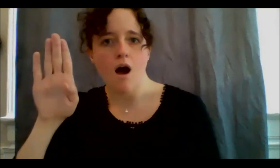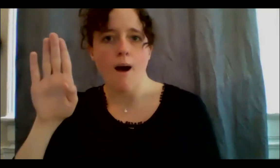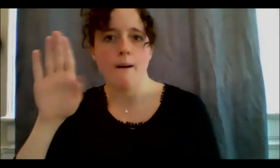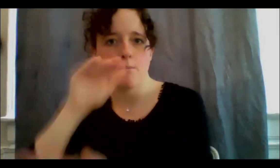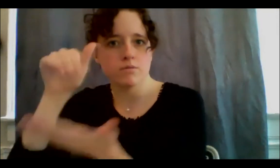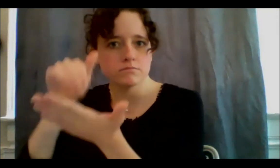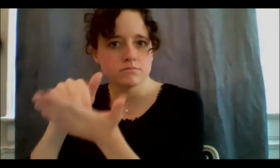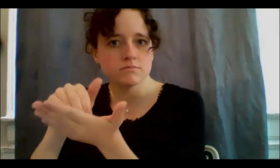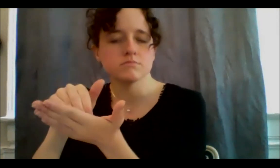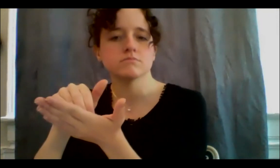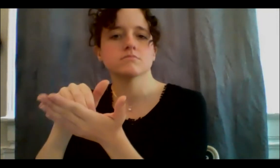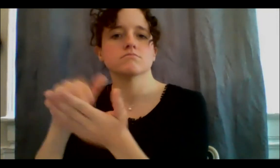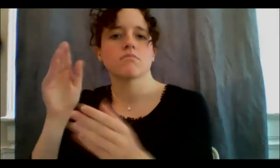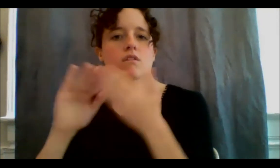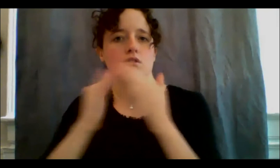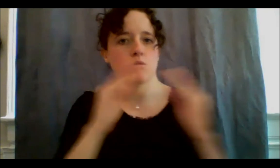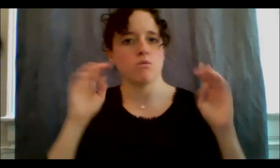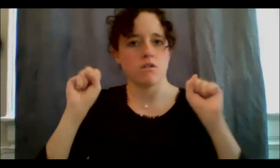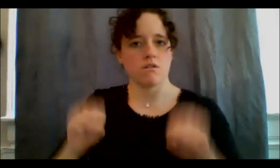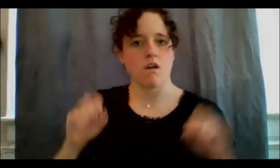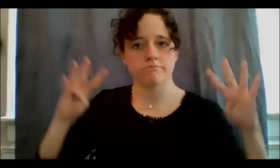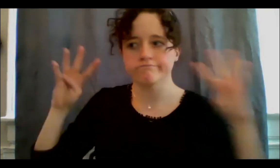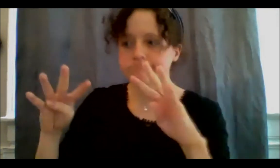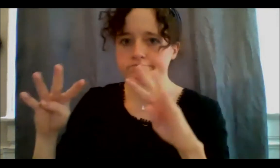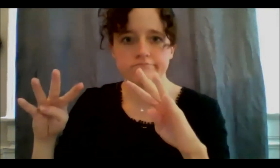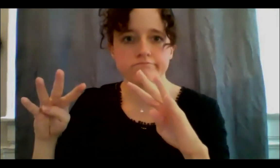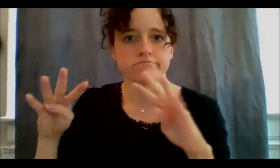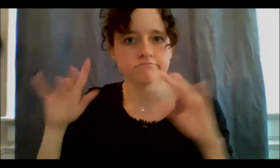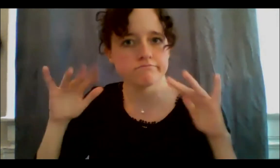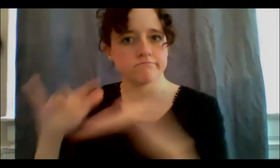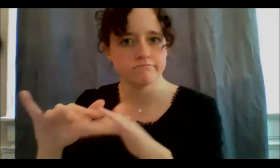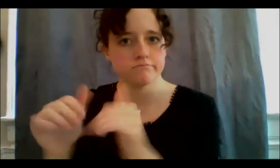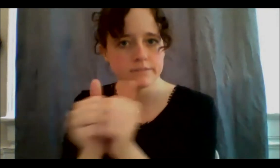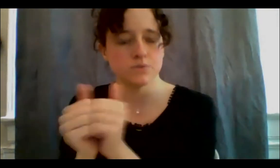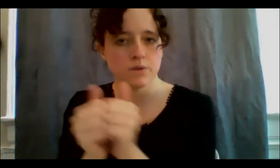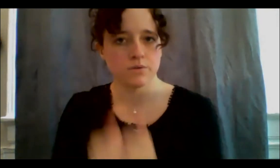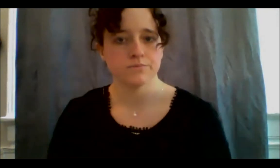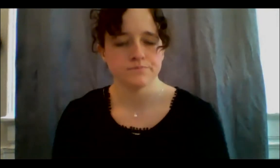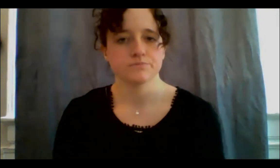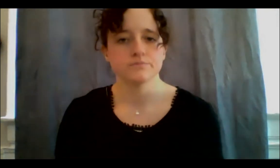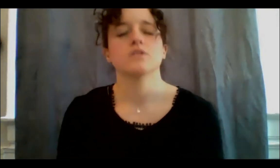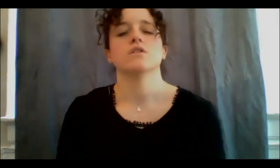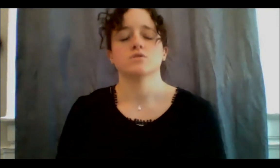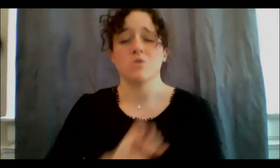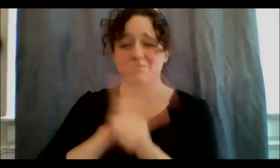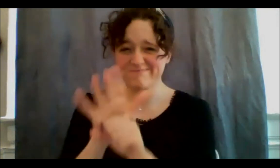At this time, NishDish has been closed due to COVID, but we do have a contingency plan and we'd love to share that, if you're ever interested, please go to